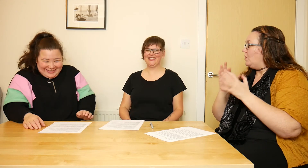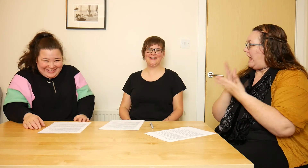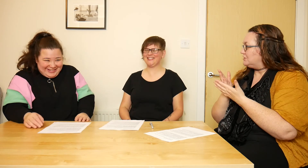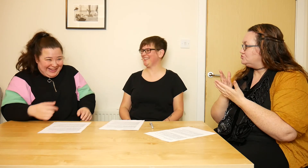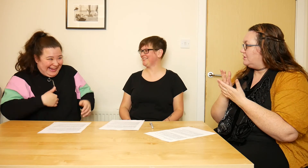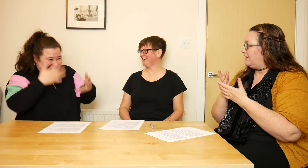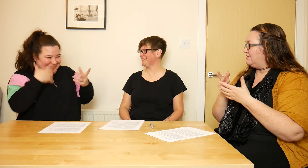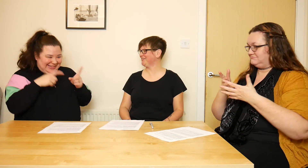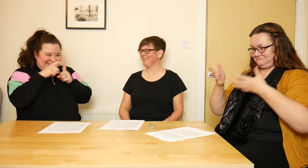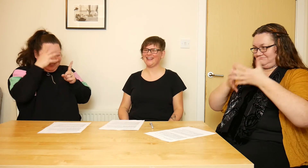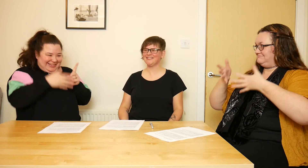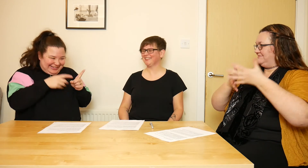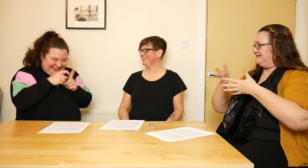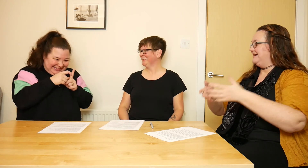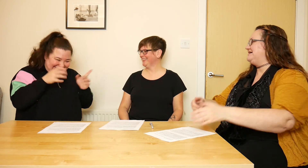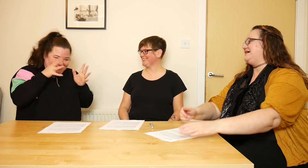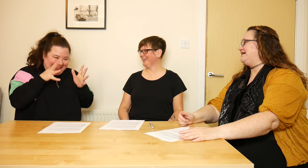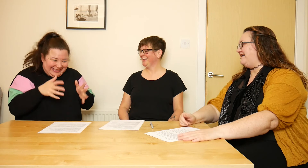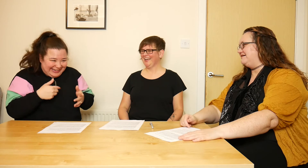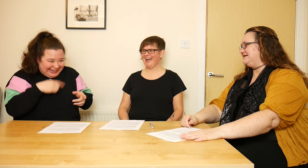which is very different than having the sign! -Yeah, uh-huh!